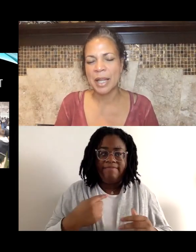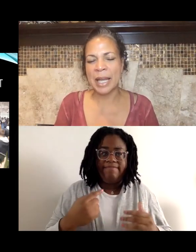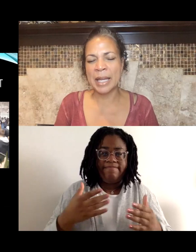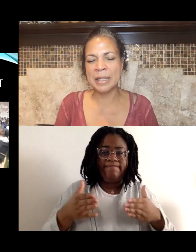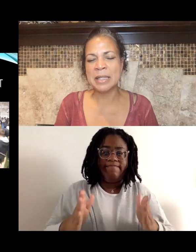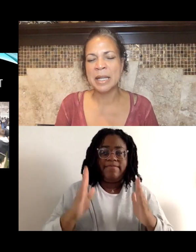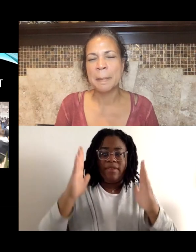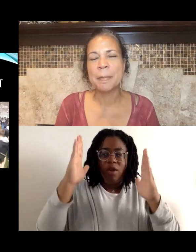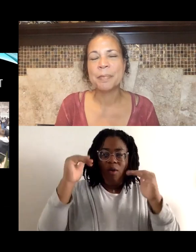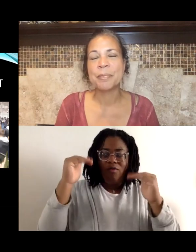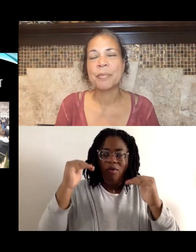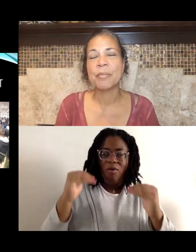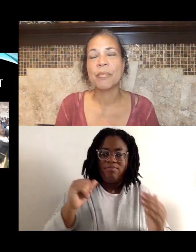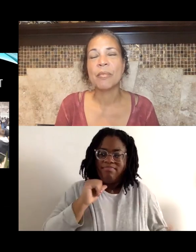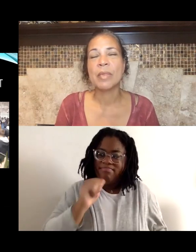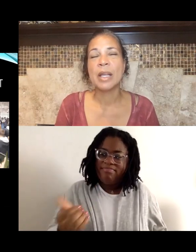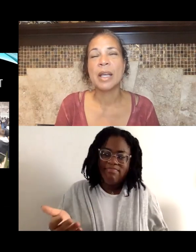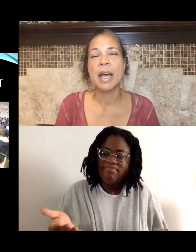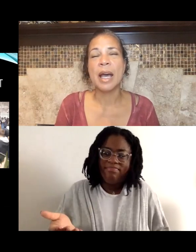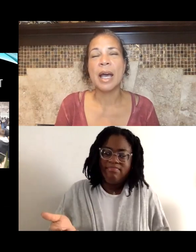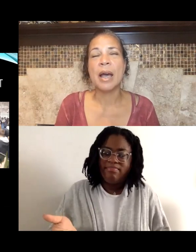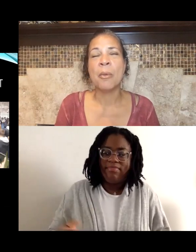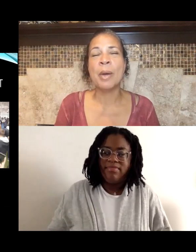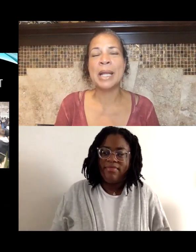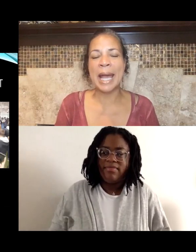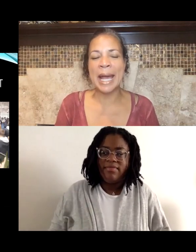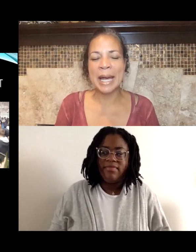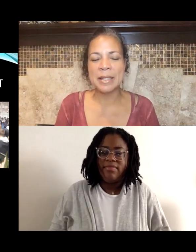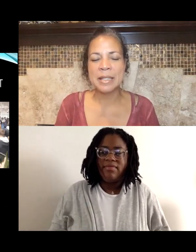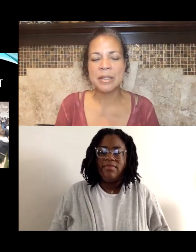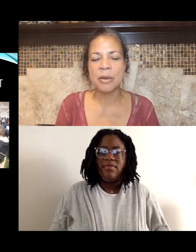And when asked what I thought the verdict would be,